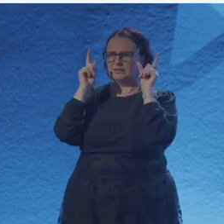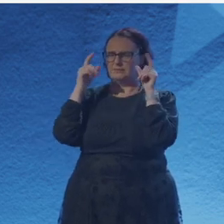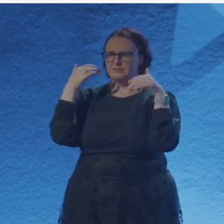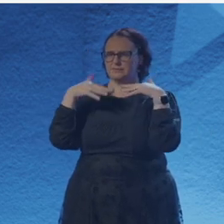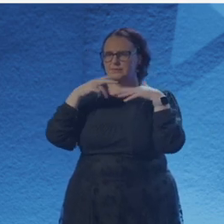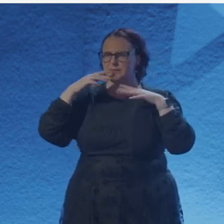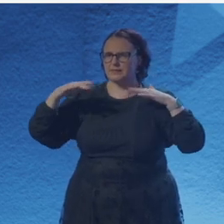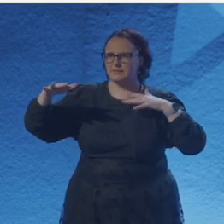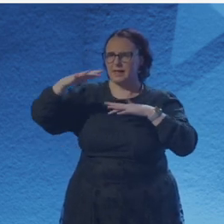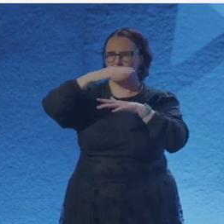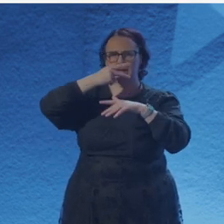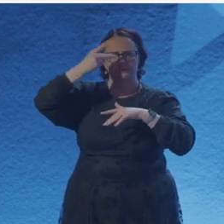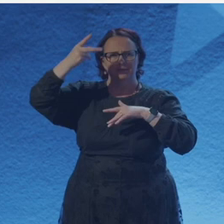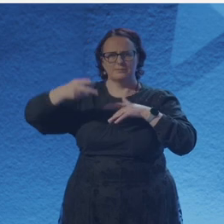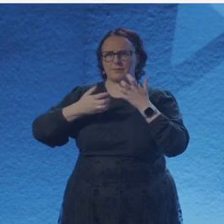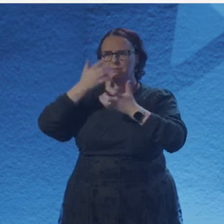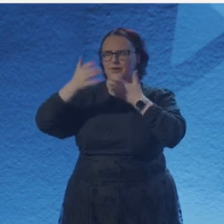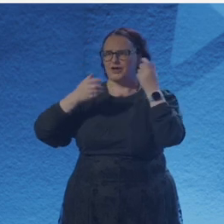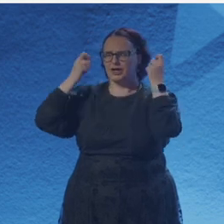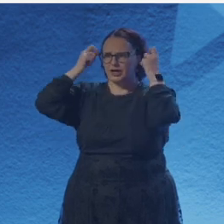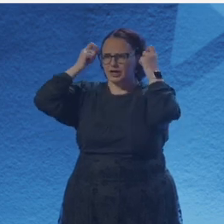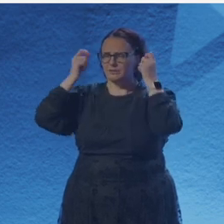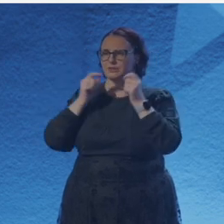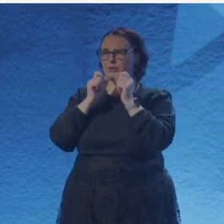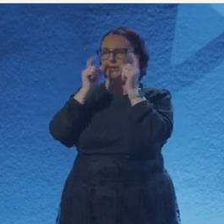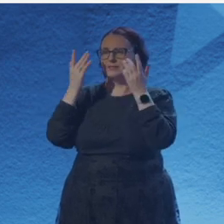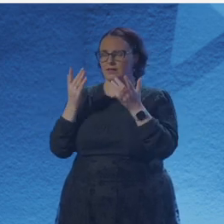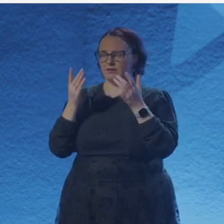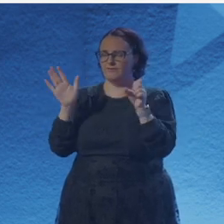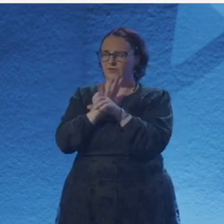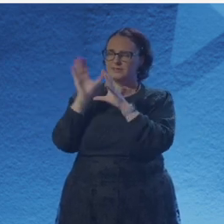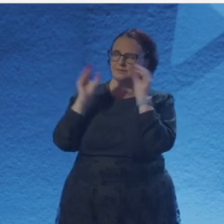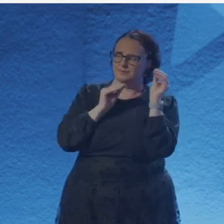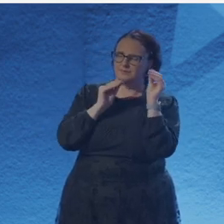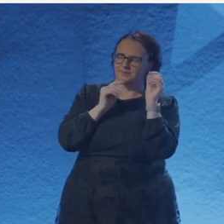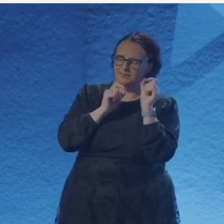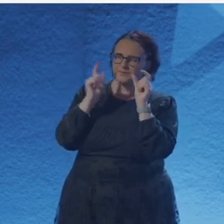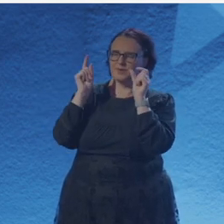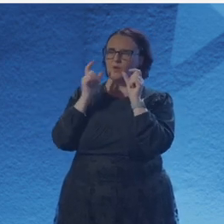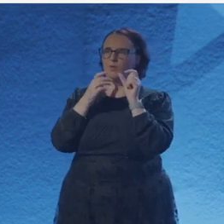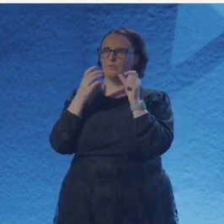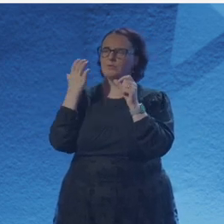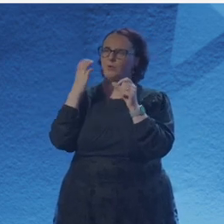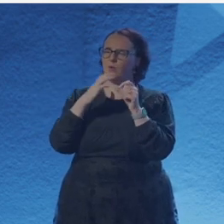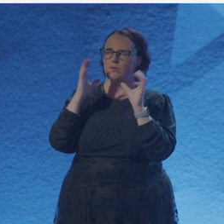and exploding batteries and cars on fire. And the pain of dragging the carcass of hope back to square one.